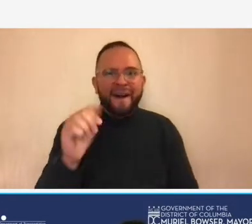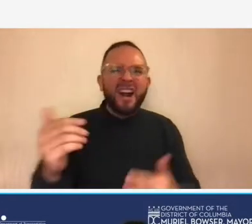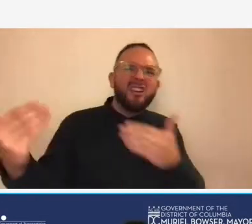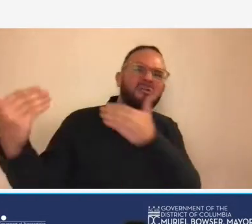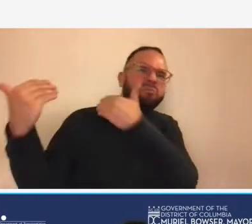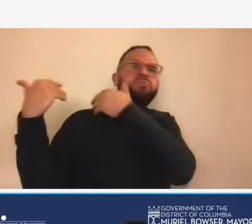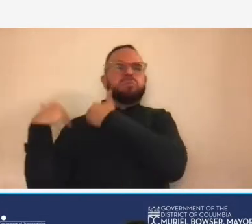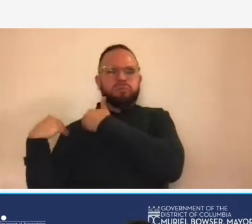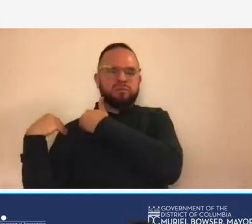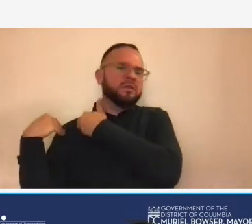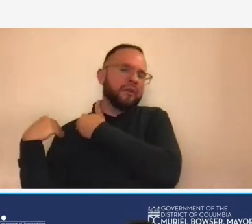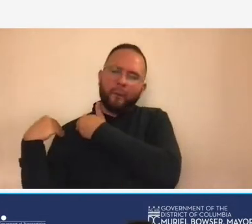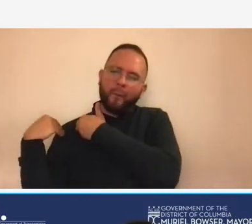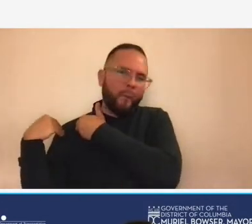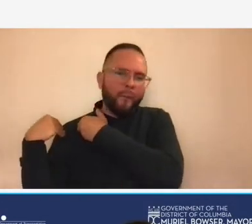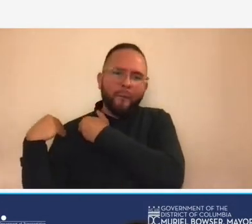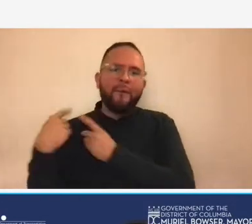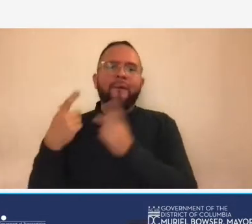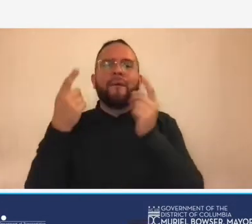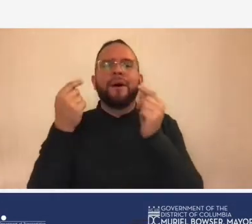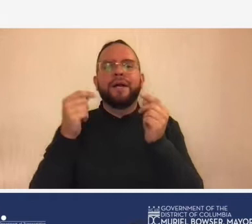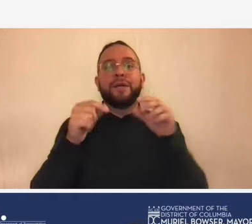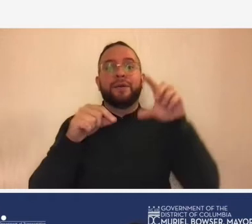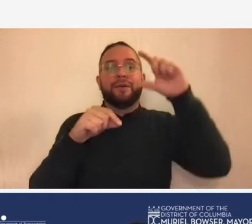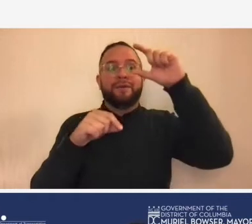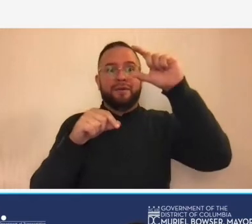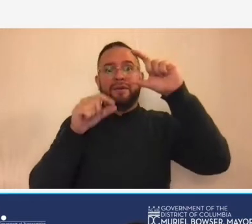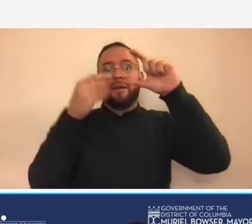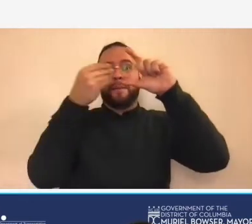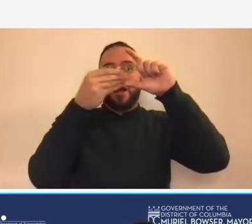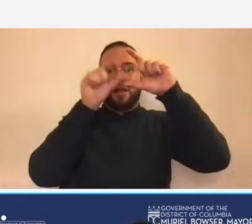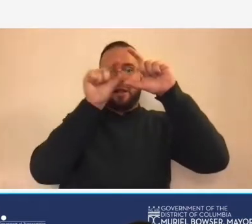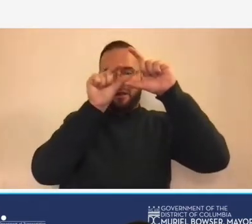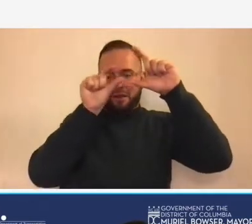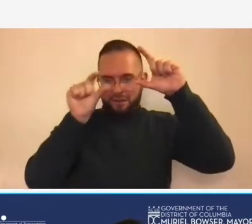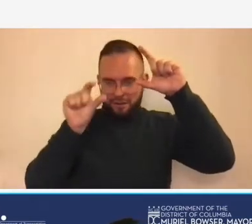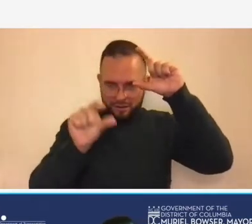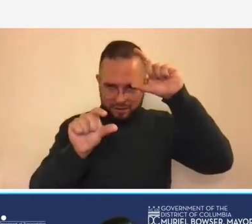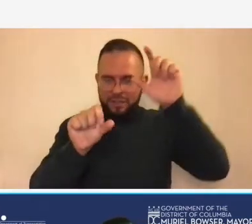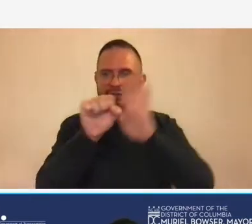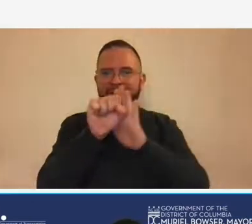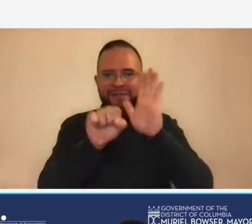funding to state dots and then those state dots in the district since the district is not a state